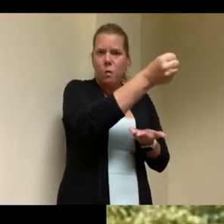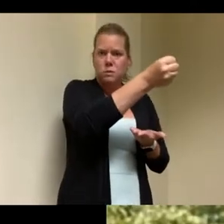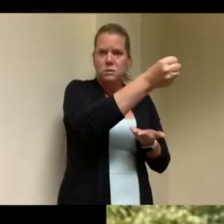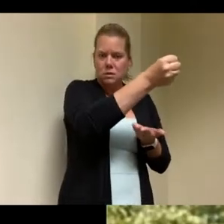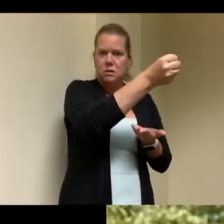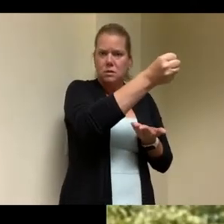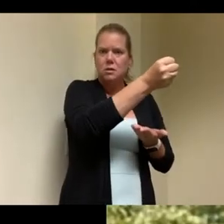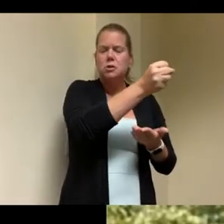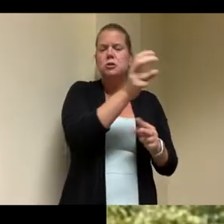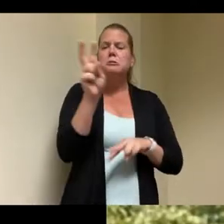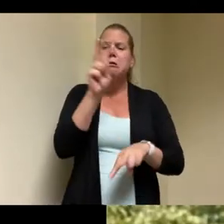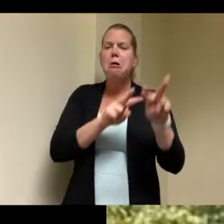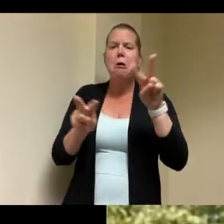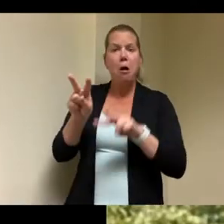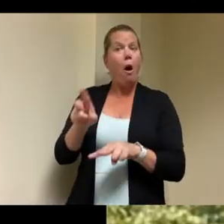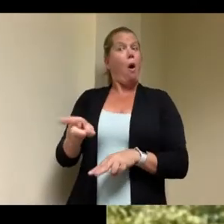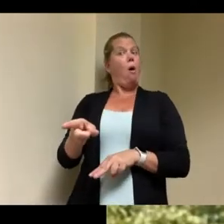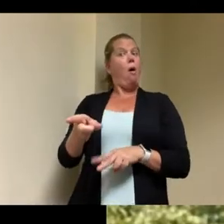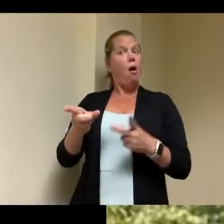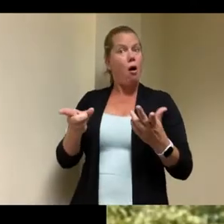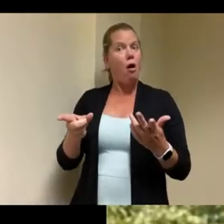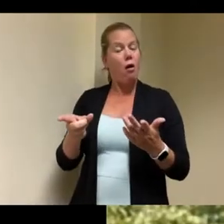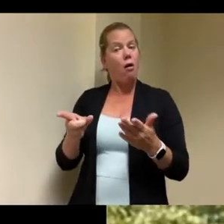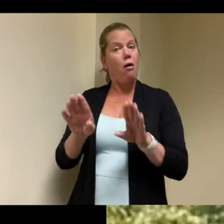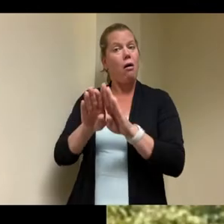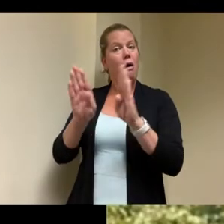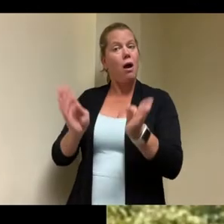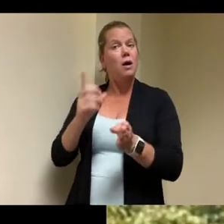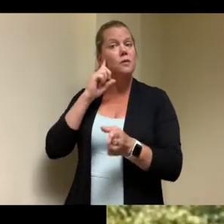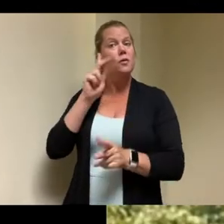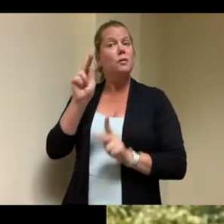something like this a small scale project uh in a neighborhood